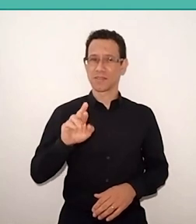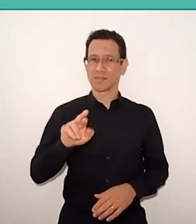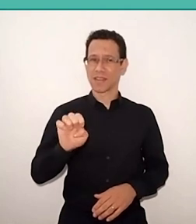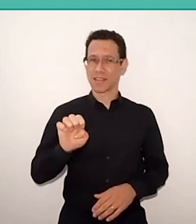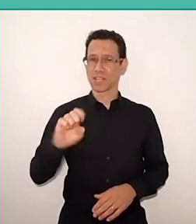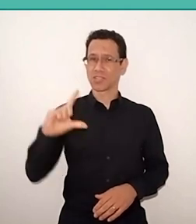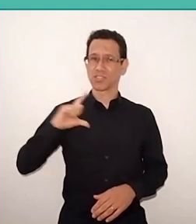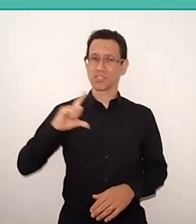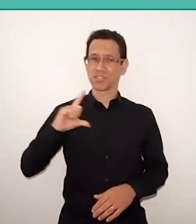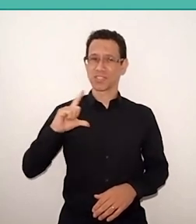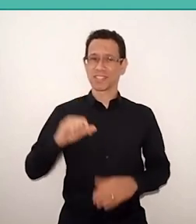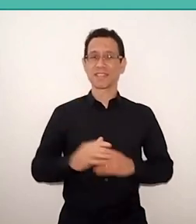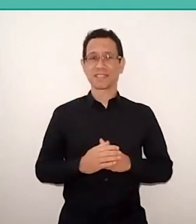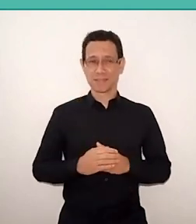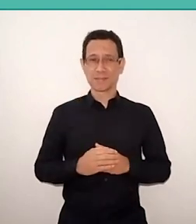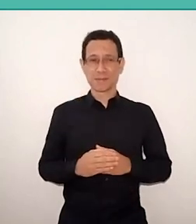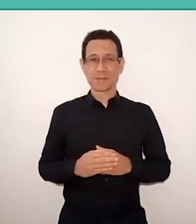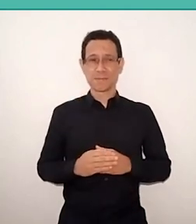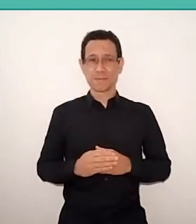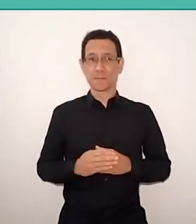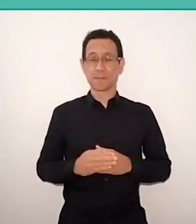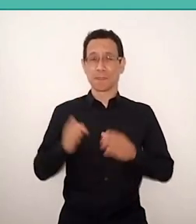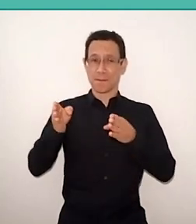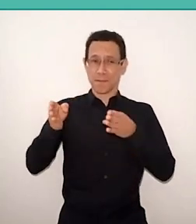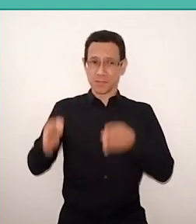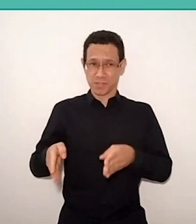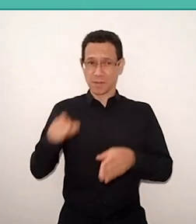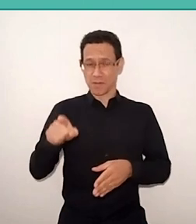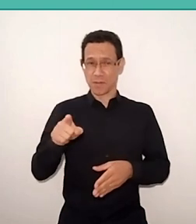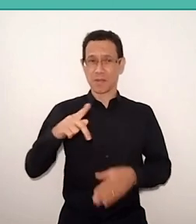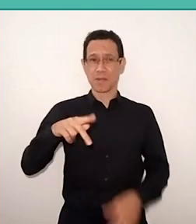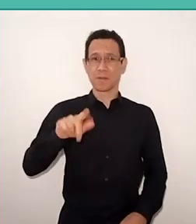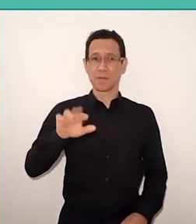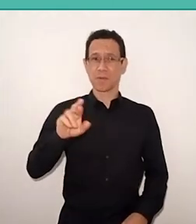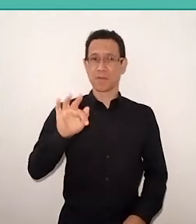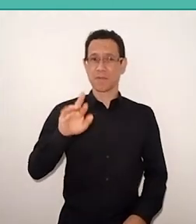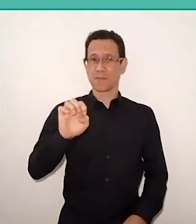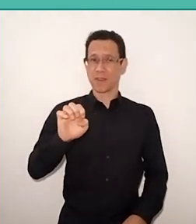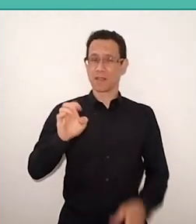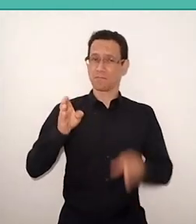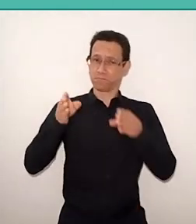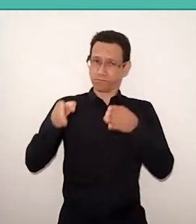By the way, when we went to bury Paulo Freire, in the cemetery, here in São Paulo, in Morumbi,